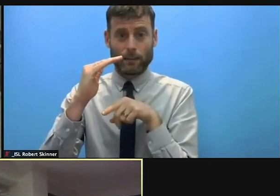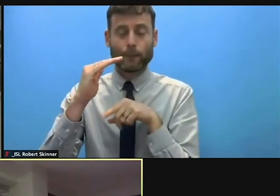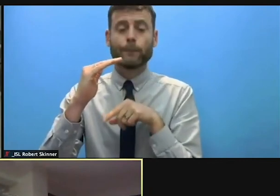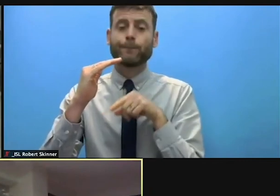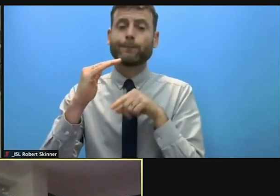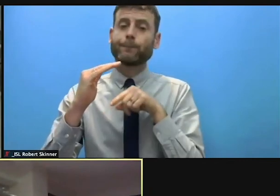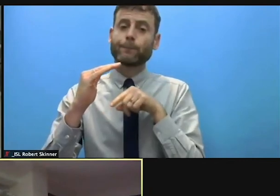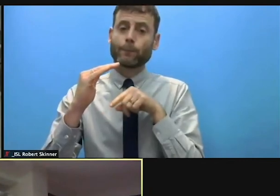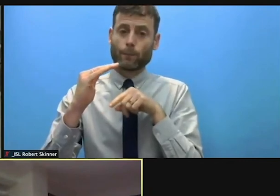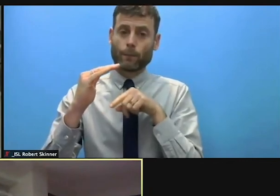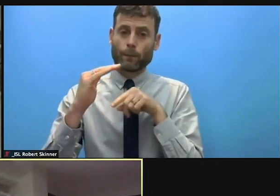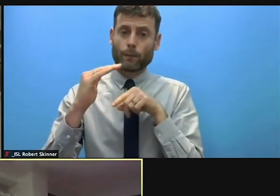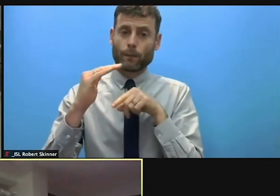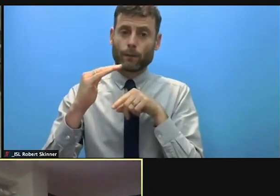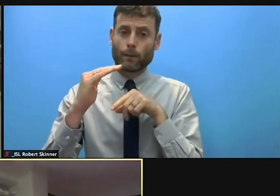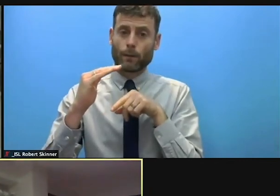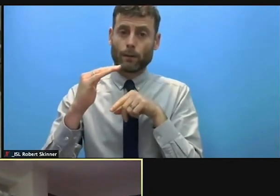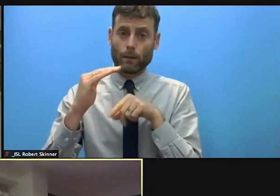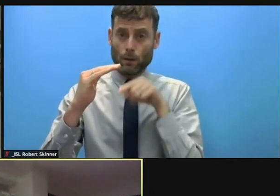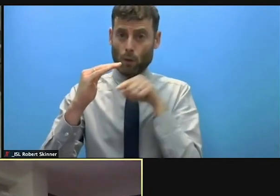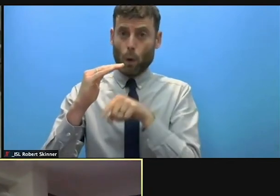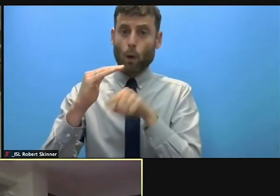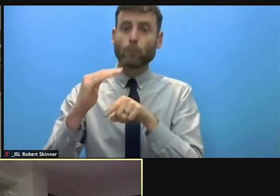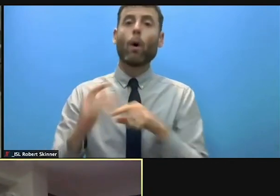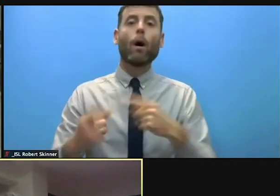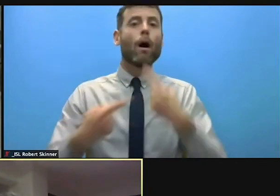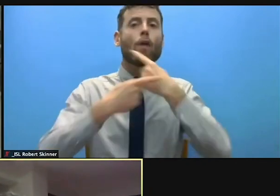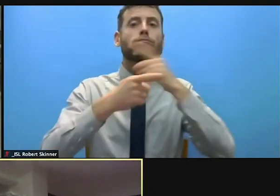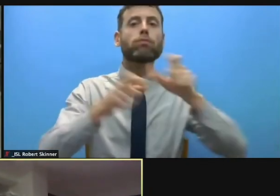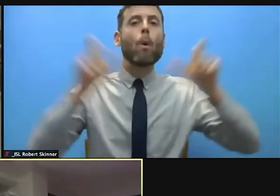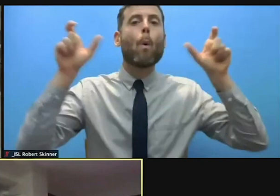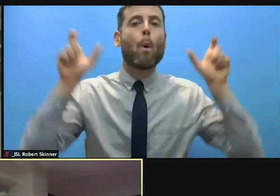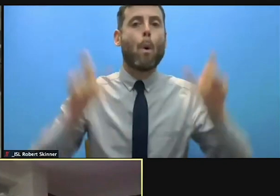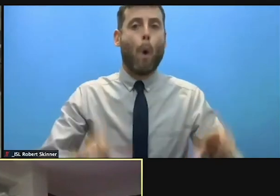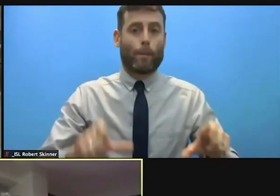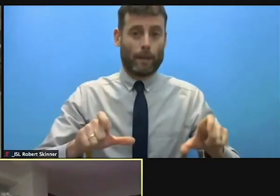of her other human rights. So protection and human rights should be the basis for